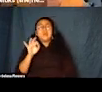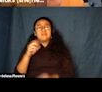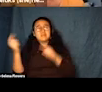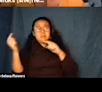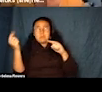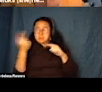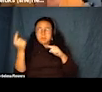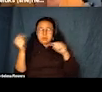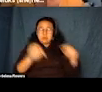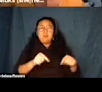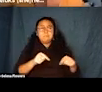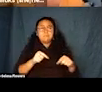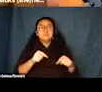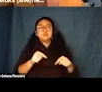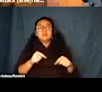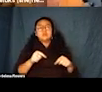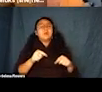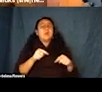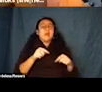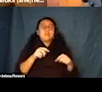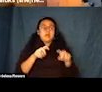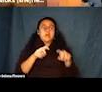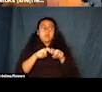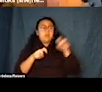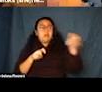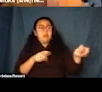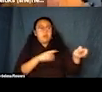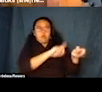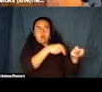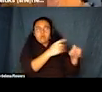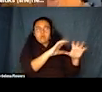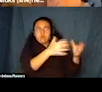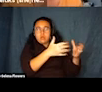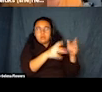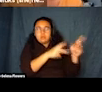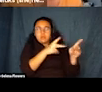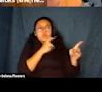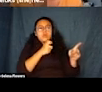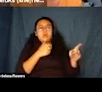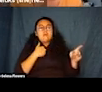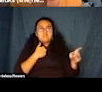from the rest of the audience where they'd be seated only with other people who are heightened awareness of chemical sensitivity.